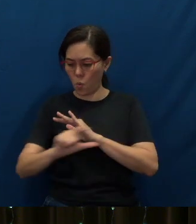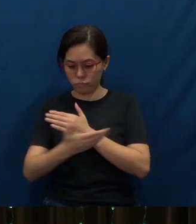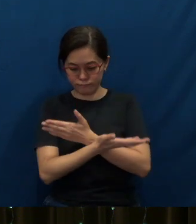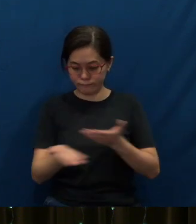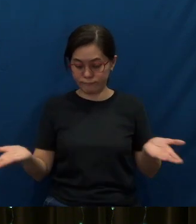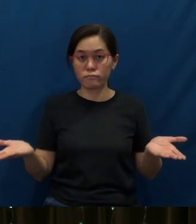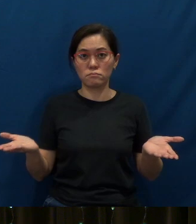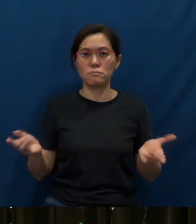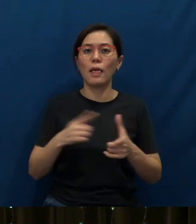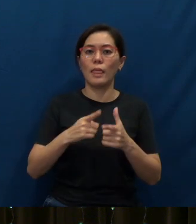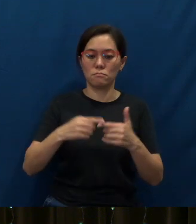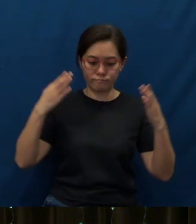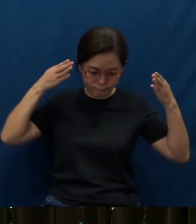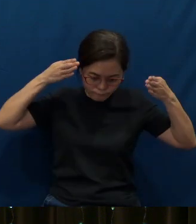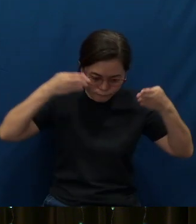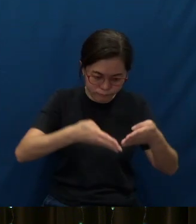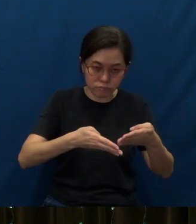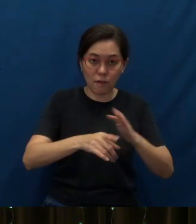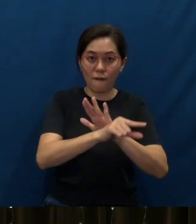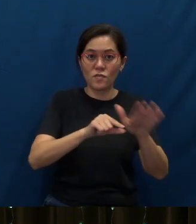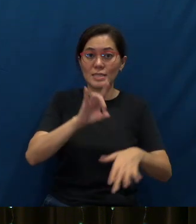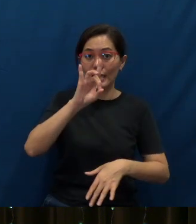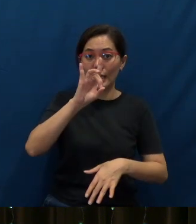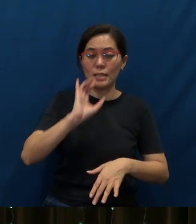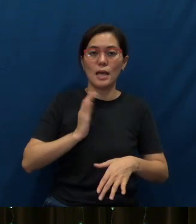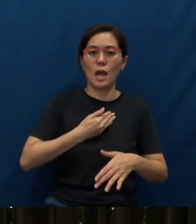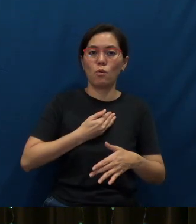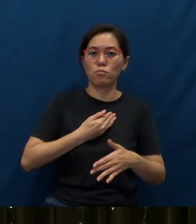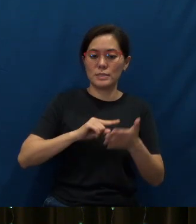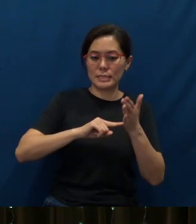and then we will zoom in into verse 8, our key verse for today.